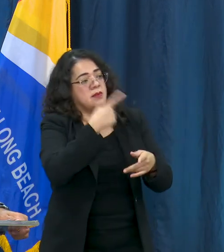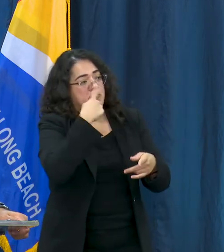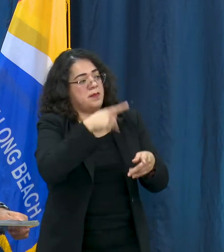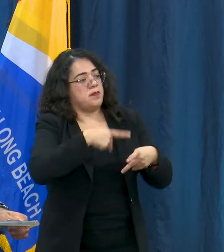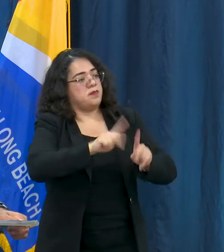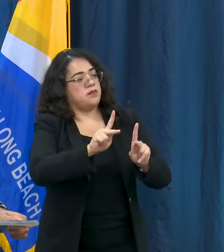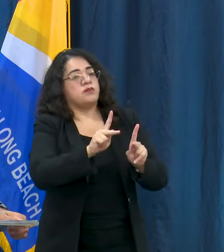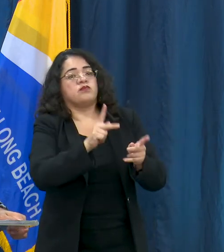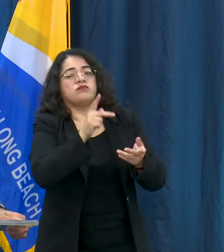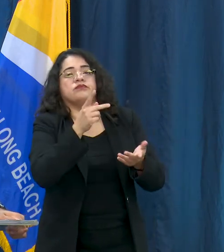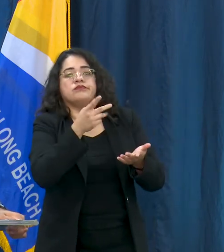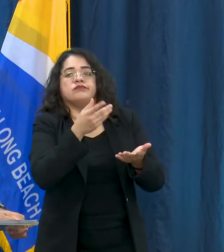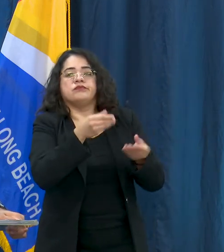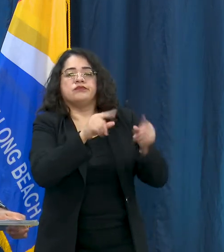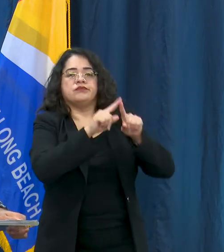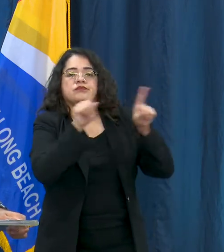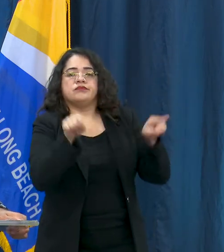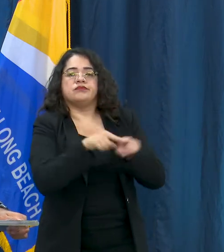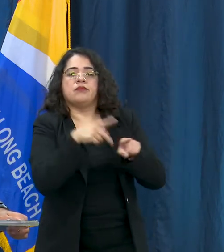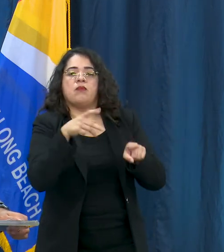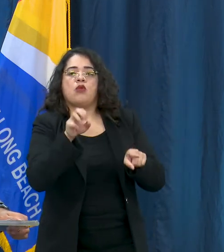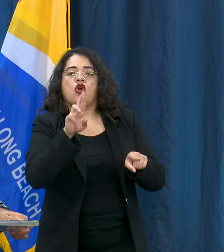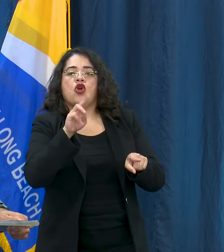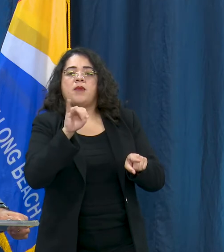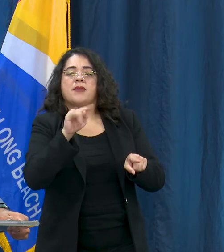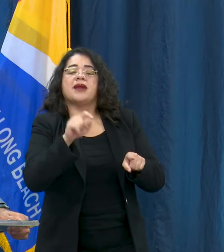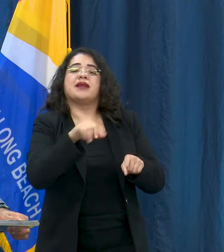and obviously we have groups like AYSO, Little League,